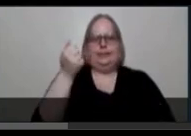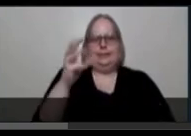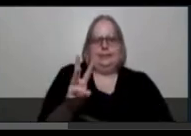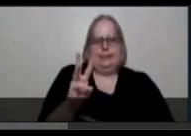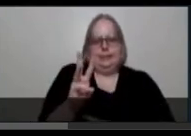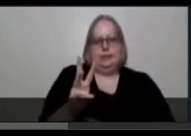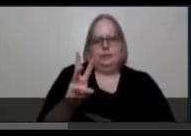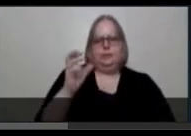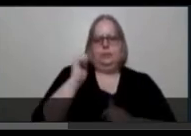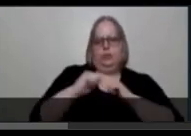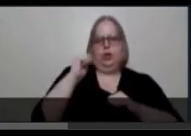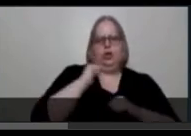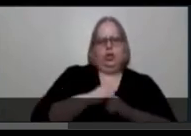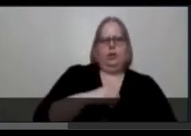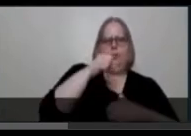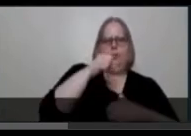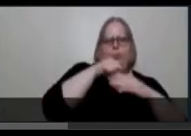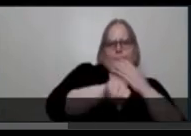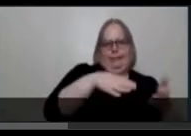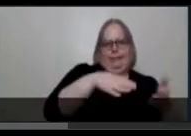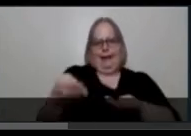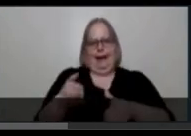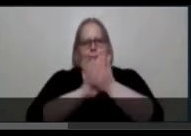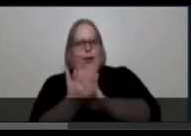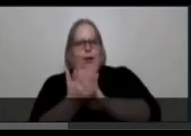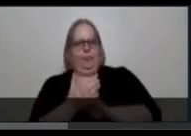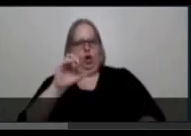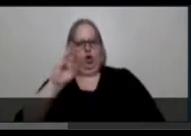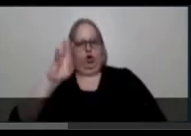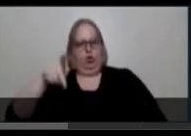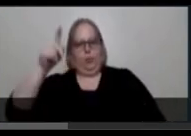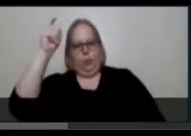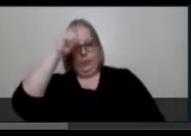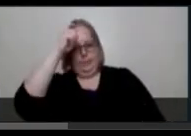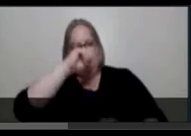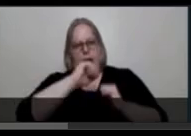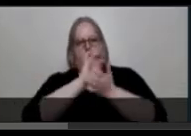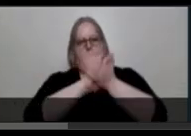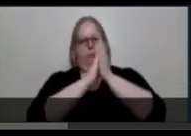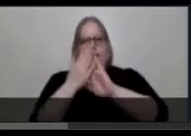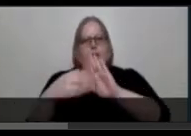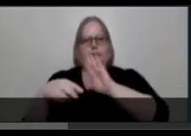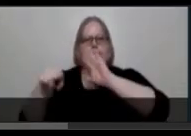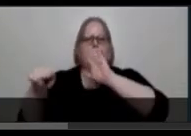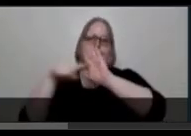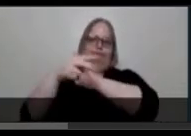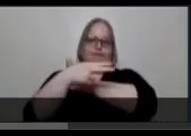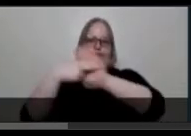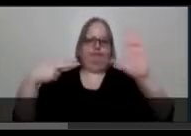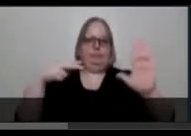Crip Wisdom” and how it destigmatizes disability. Before I continue, I would like to define the term